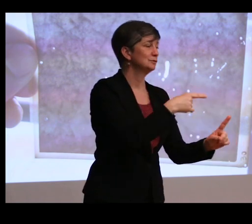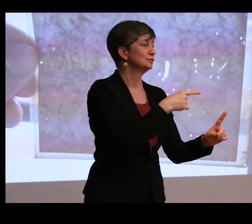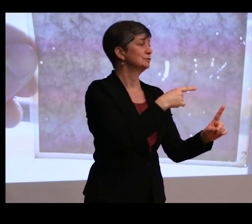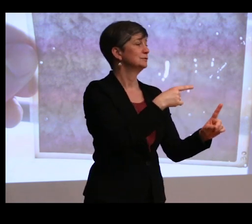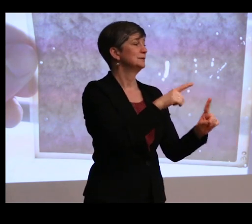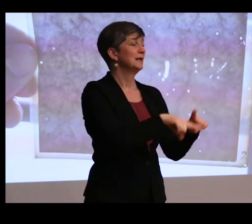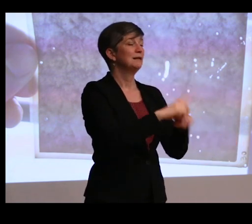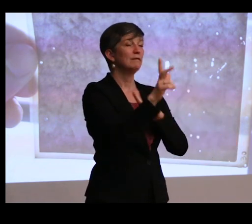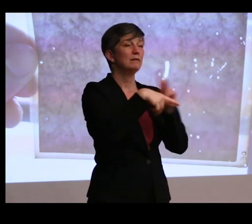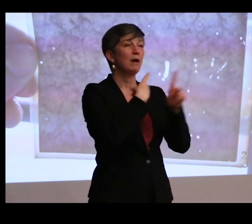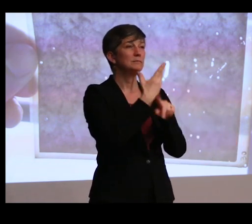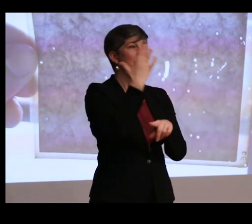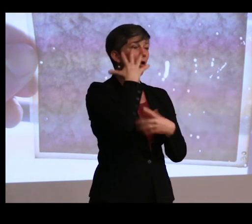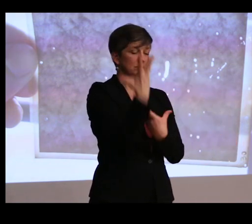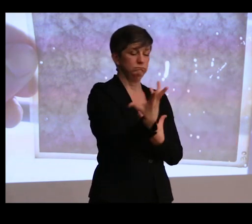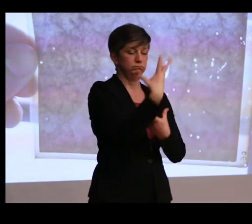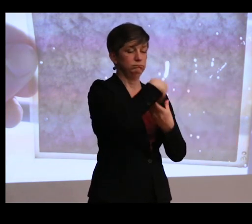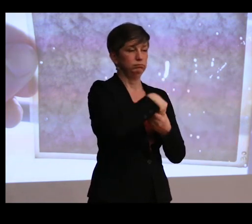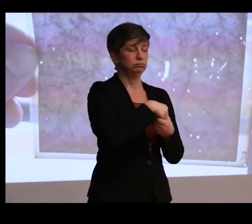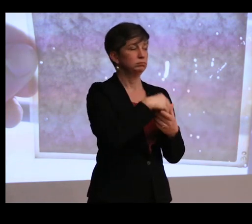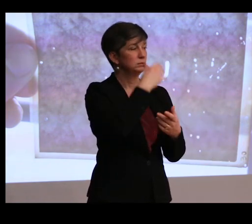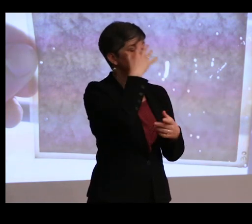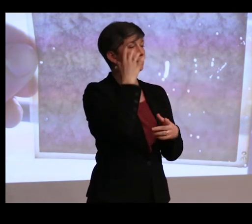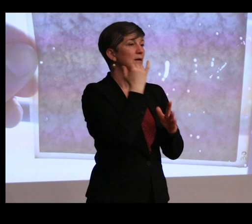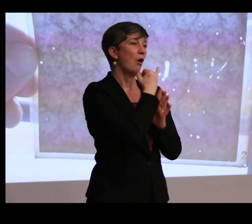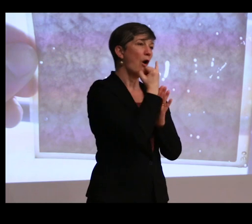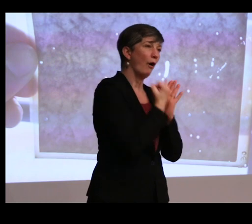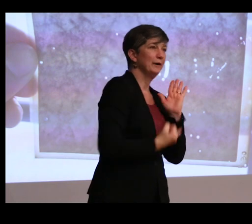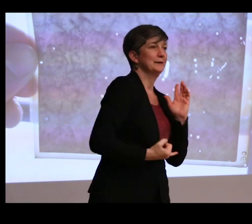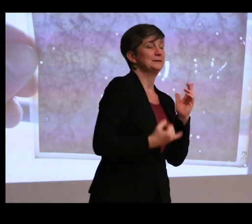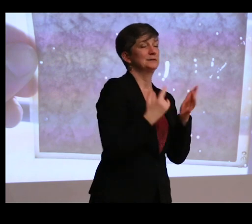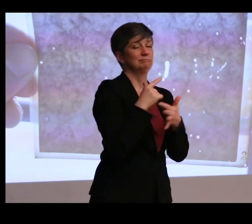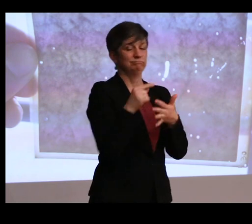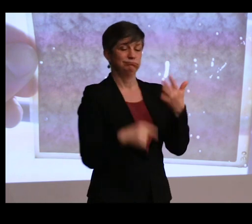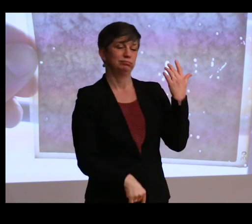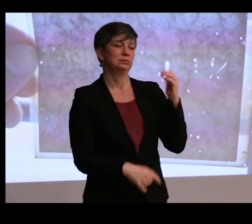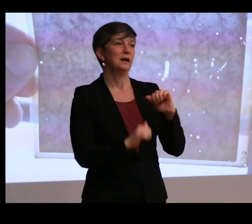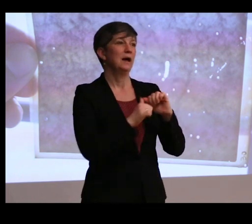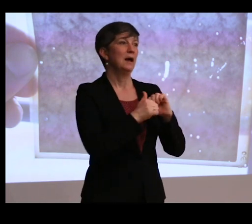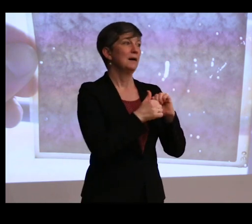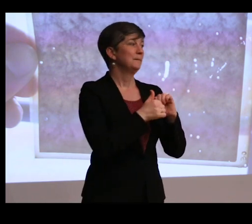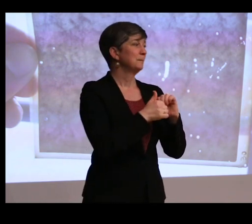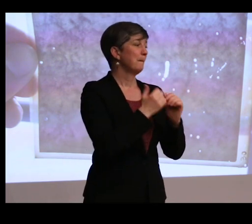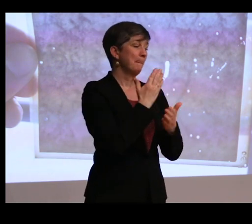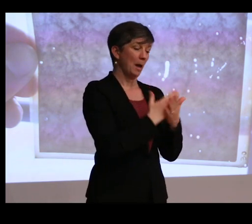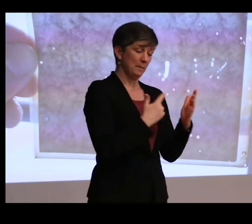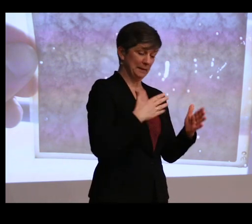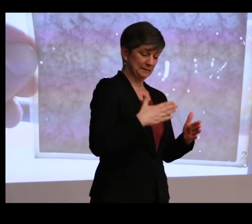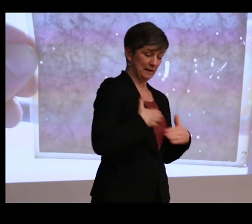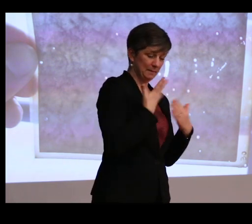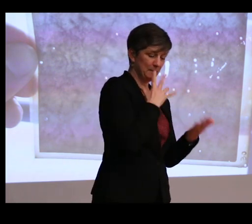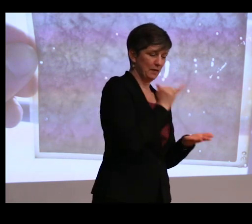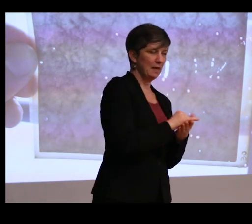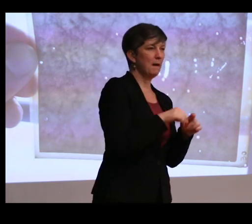different types of knowledge, like the knowledge of artists. And part of me is glad about that, and another part of me is suspicious.